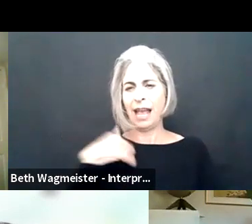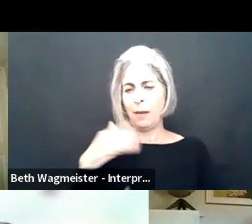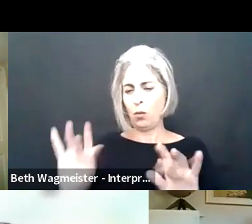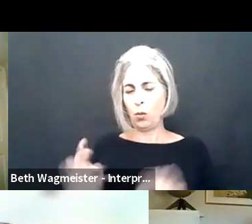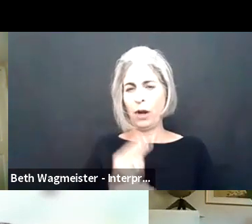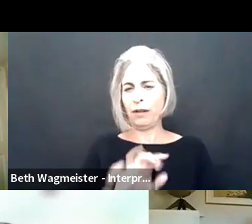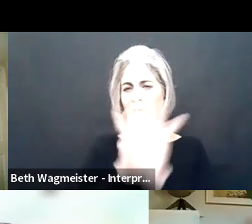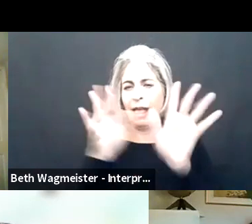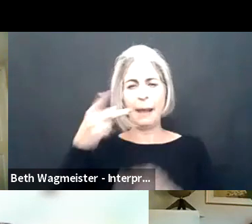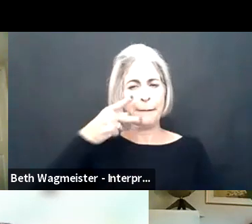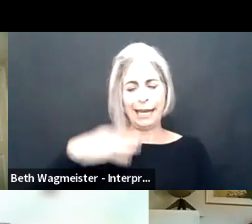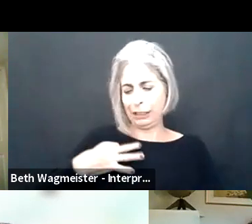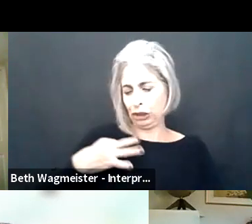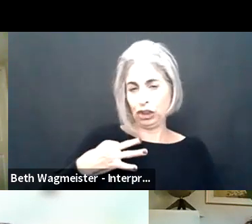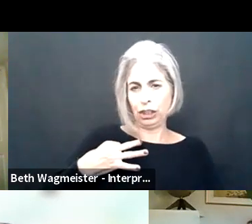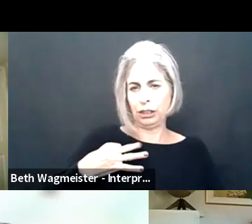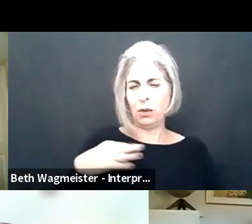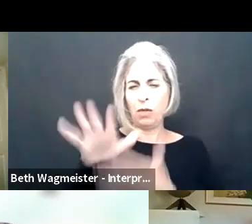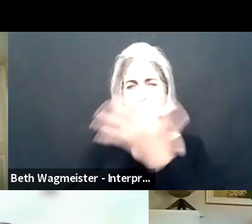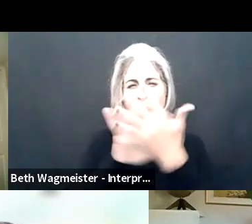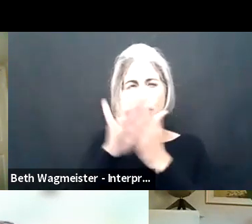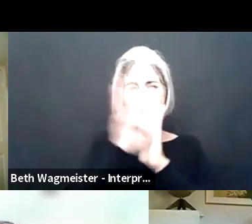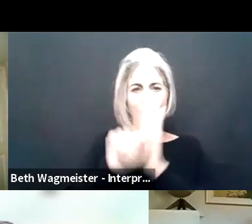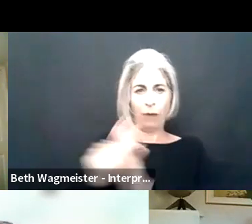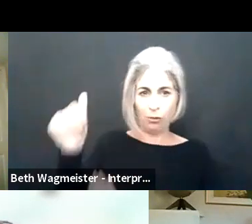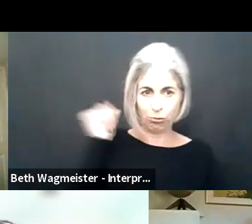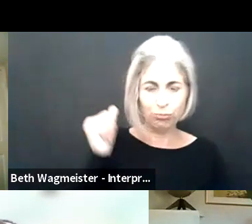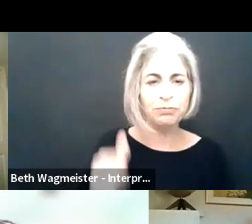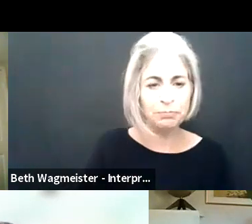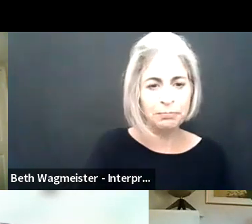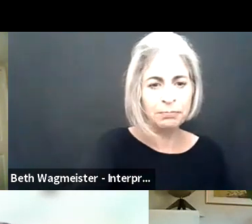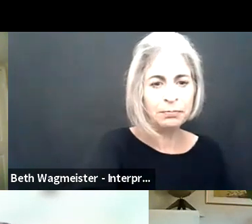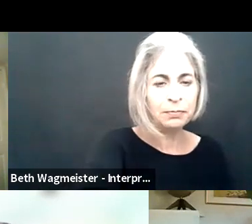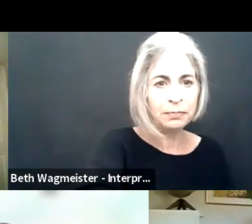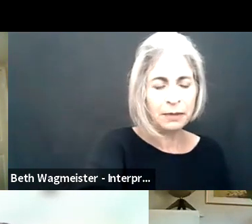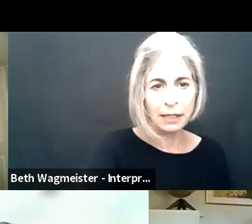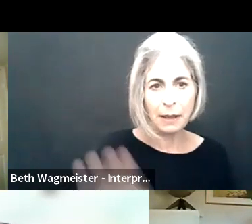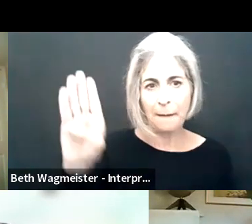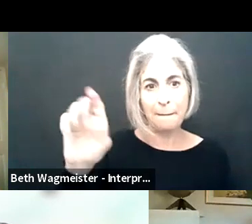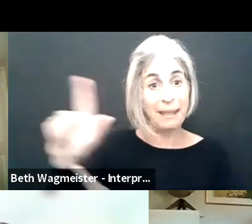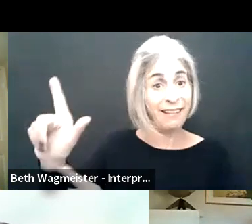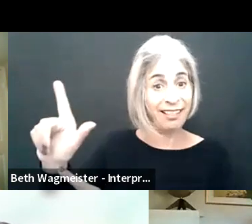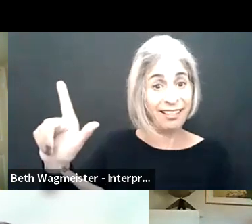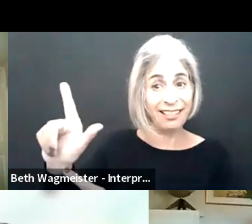I'm a blind person of Southeast Asian descent, wearing a light pink shirt with blurred background.